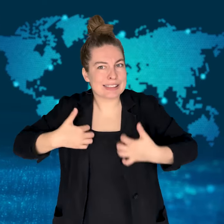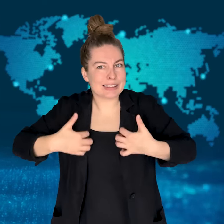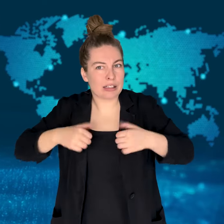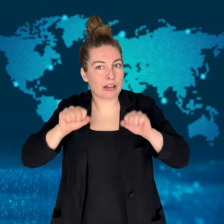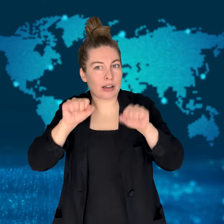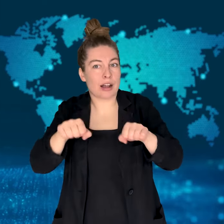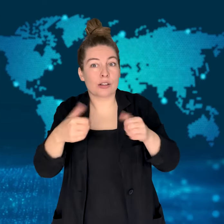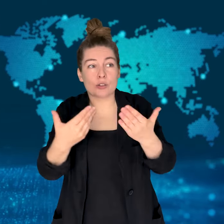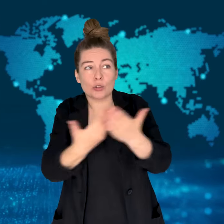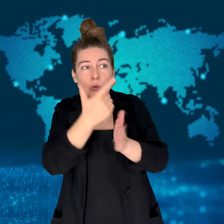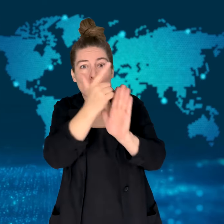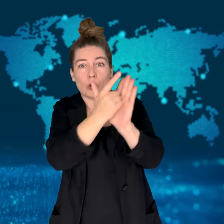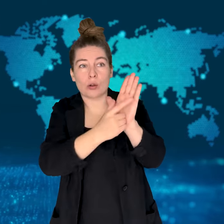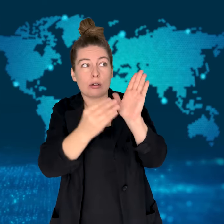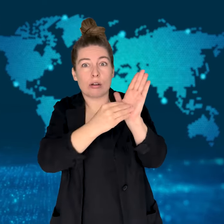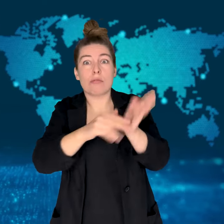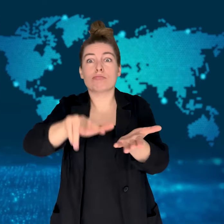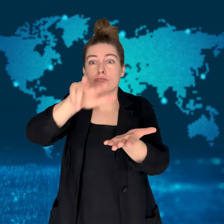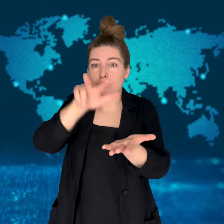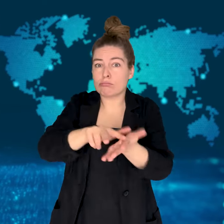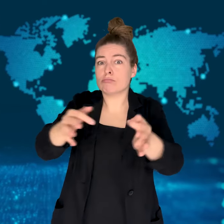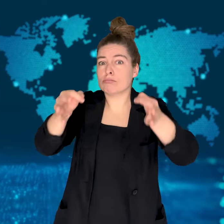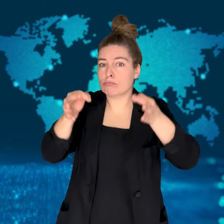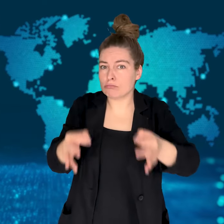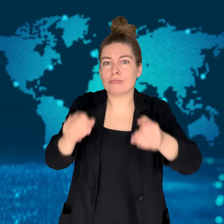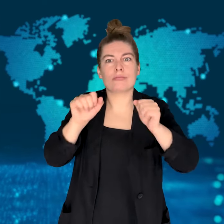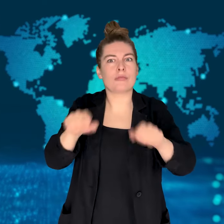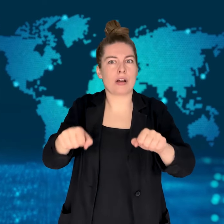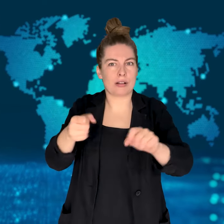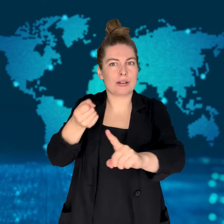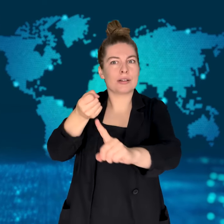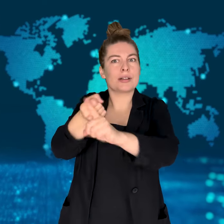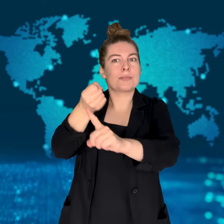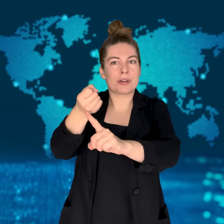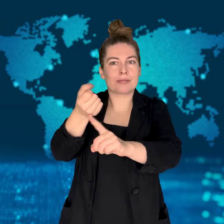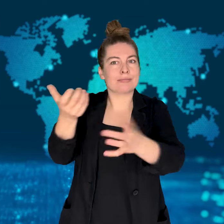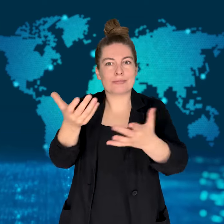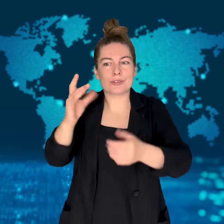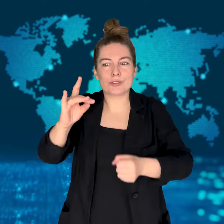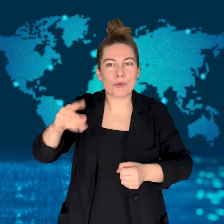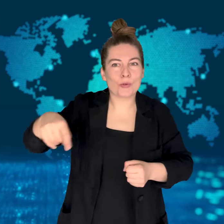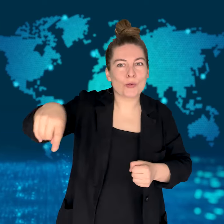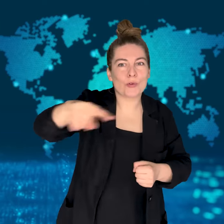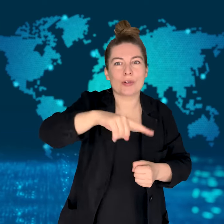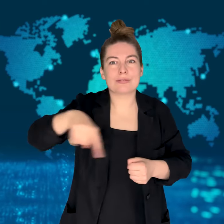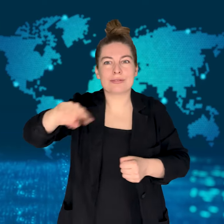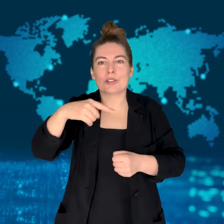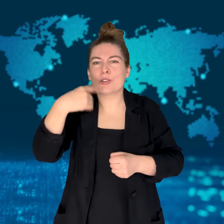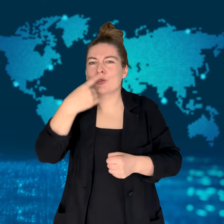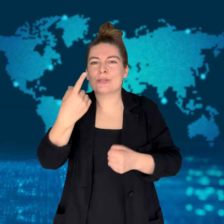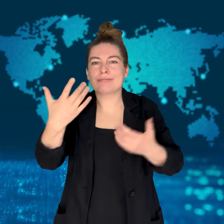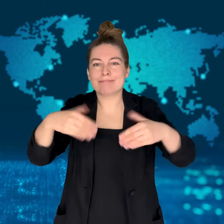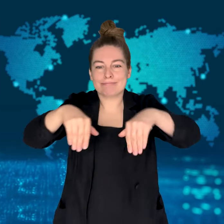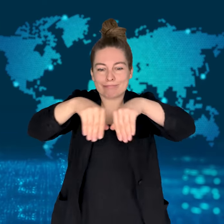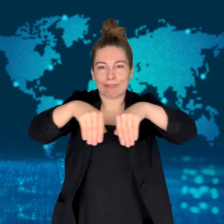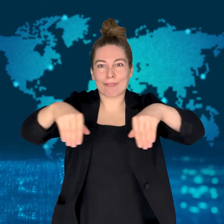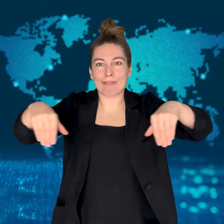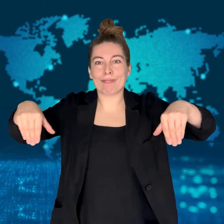Germany's national kennel club is concerned